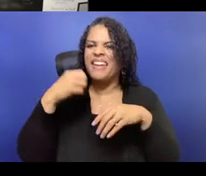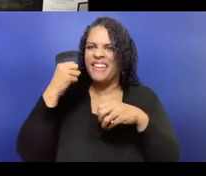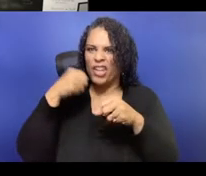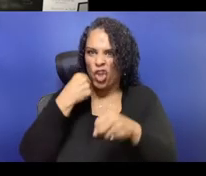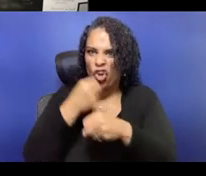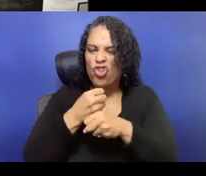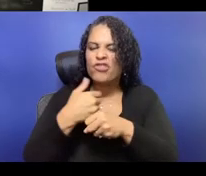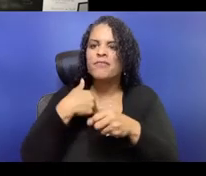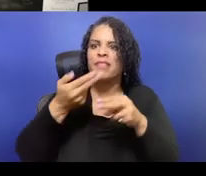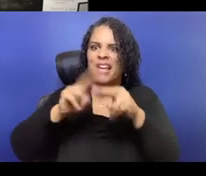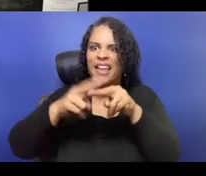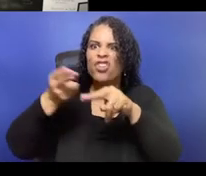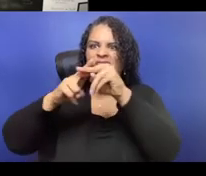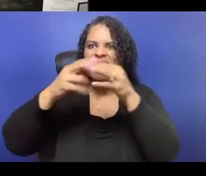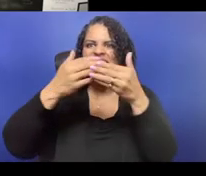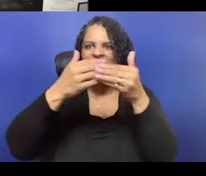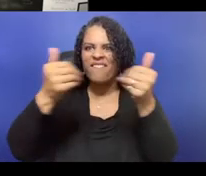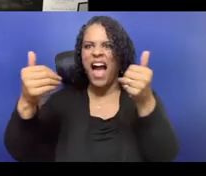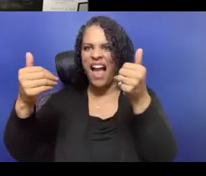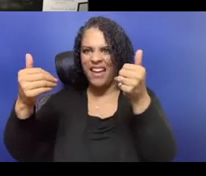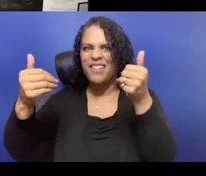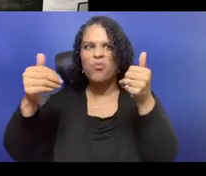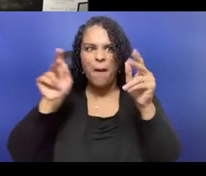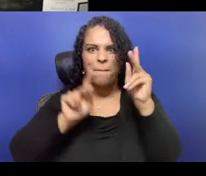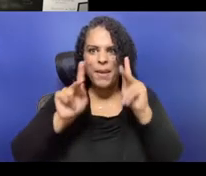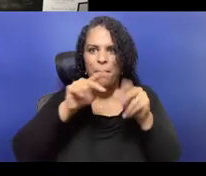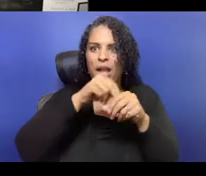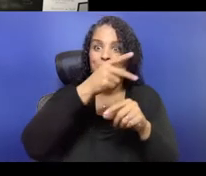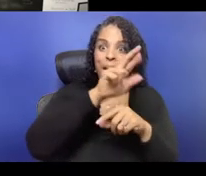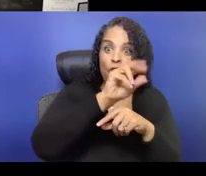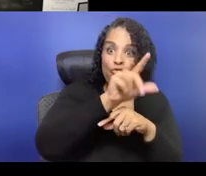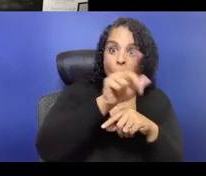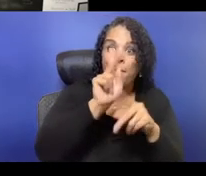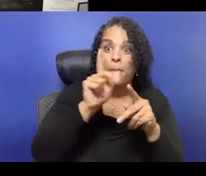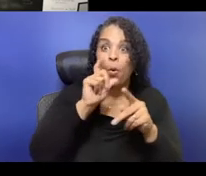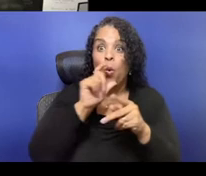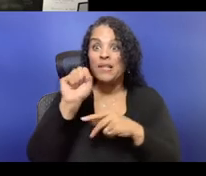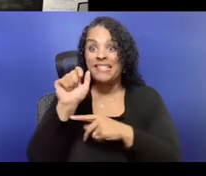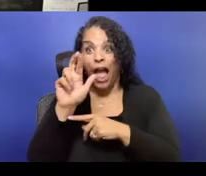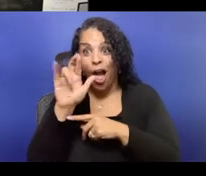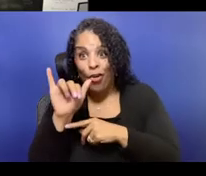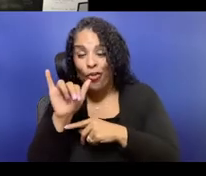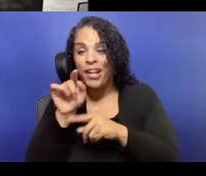and artists generally, which is, "What is your excellence in service of?"